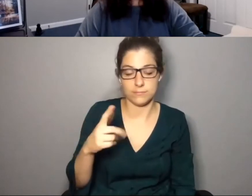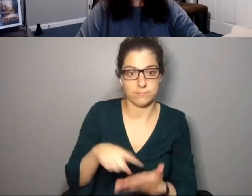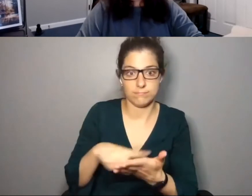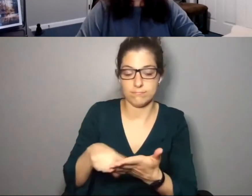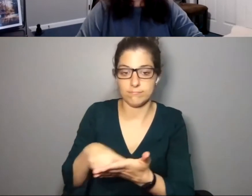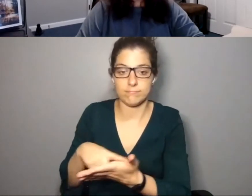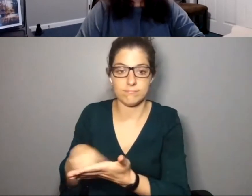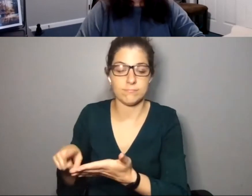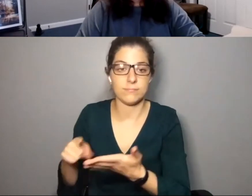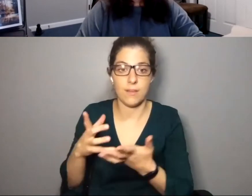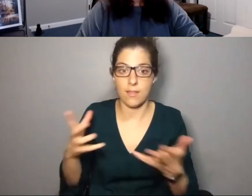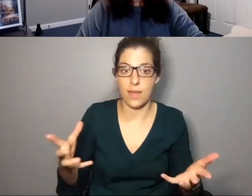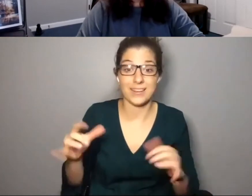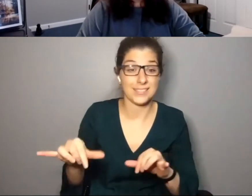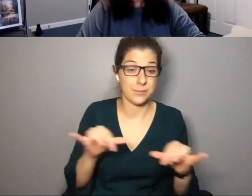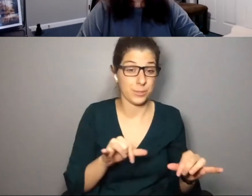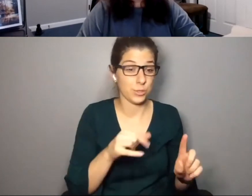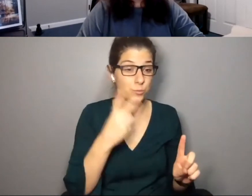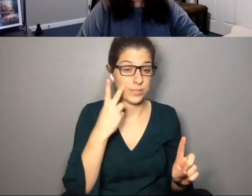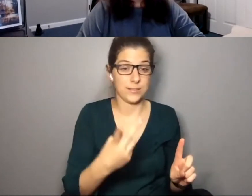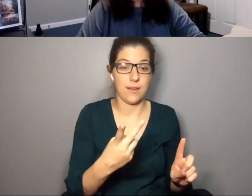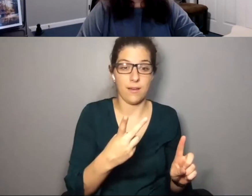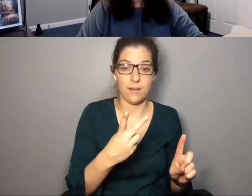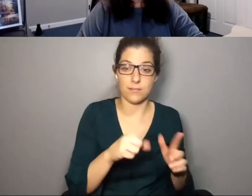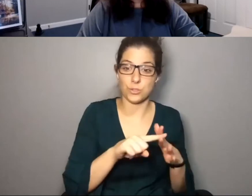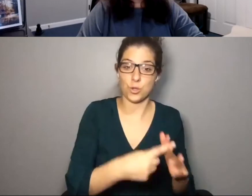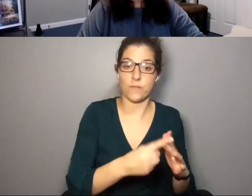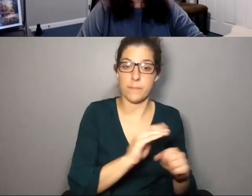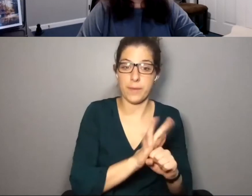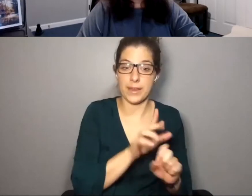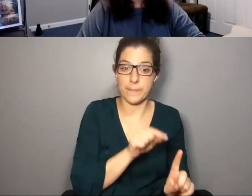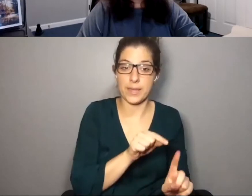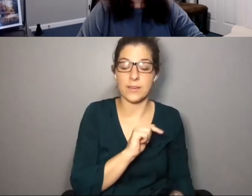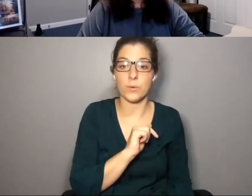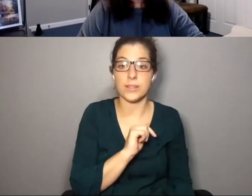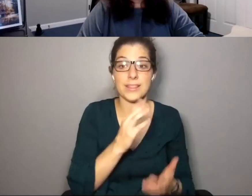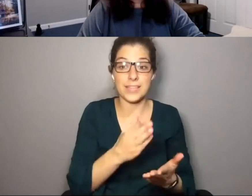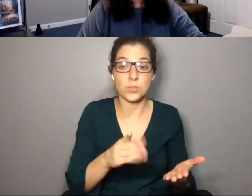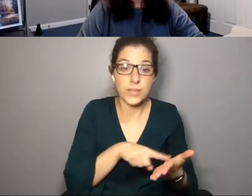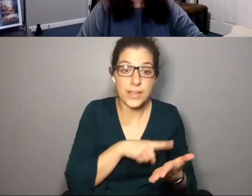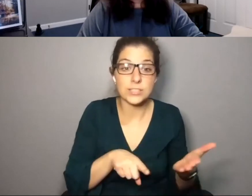of can